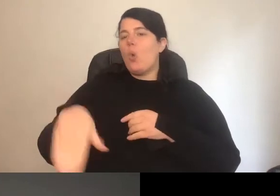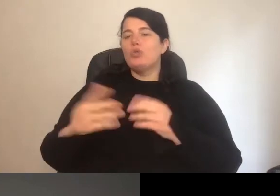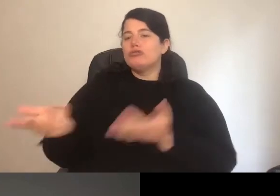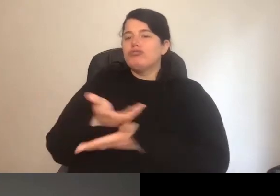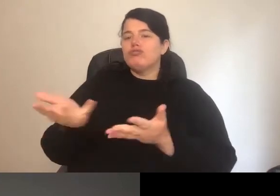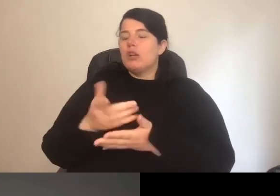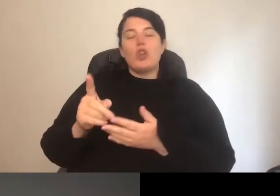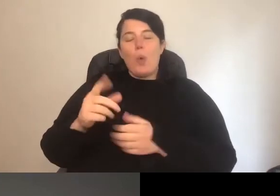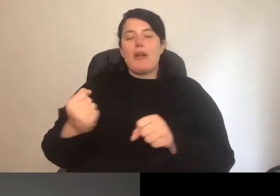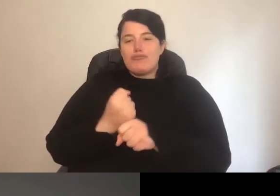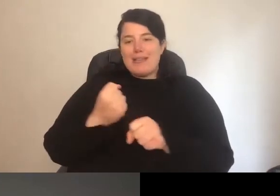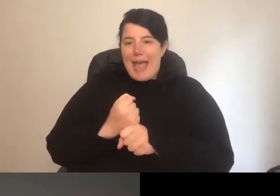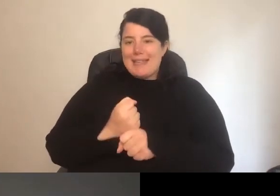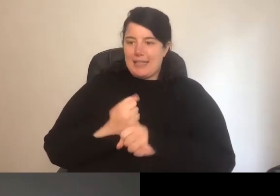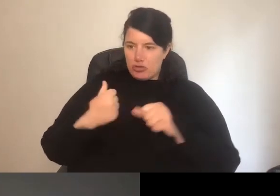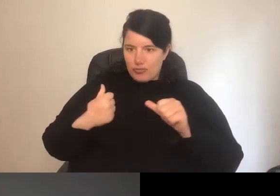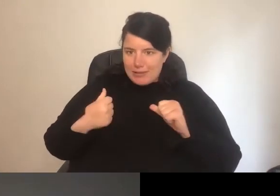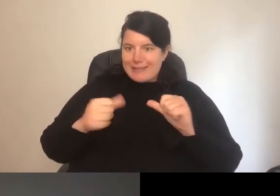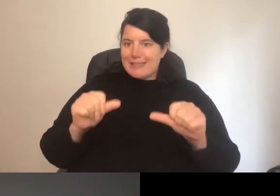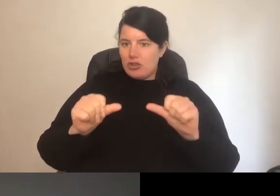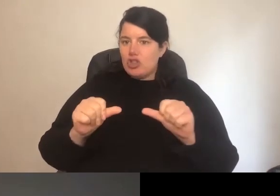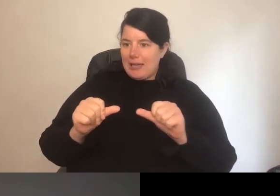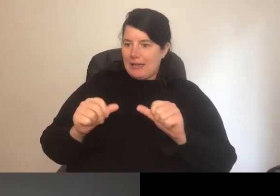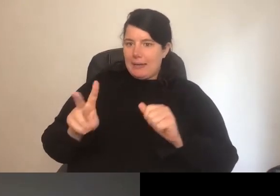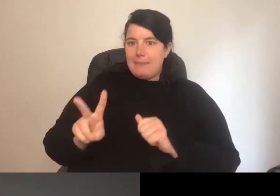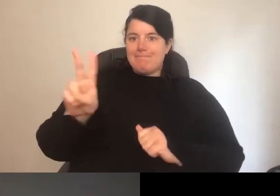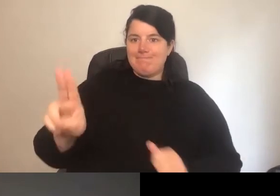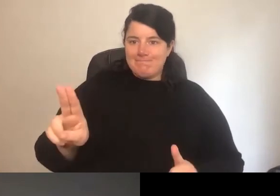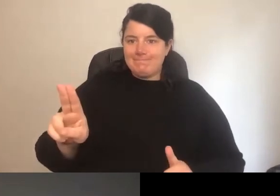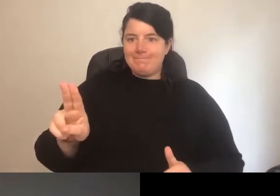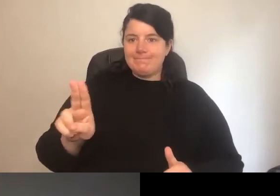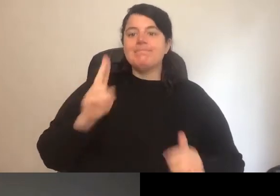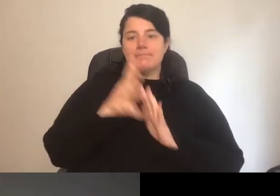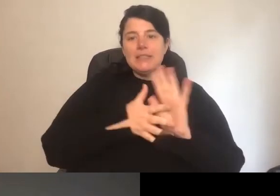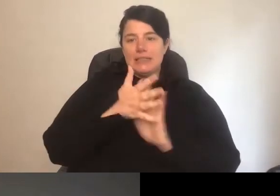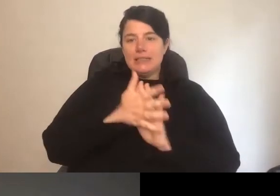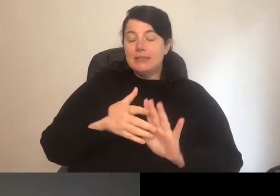Actually creating that strategically can give them someone to tap on the virtual